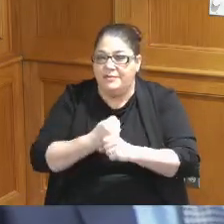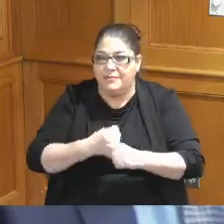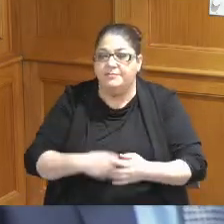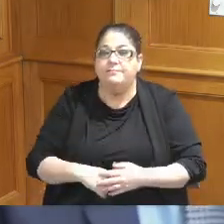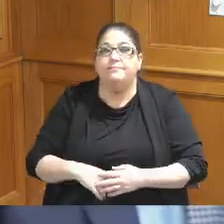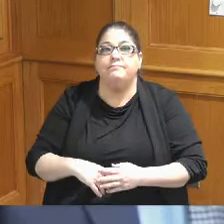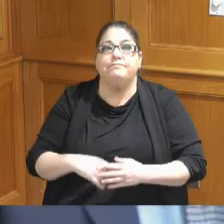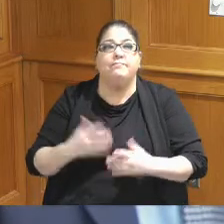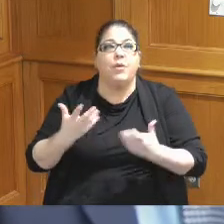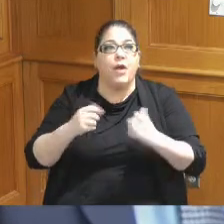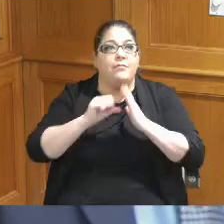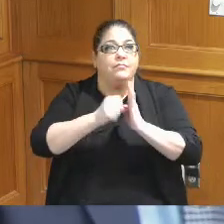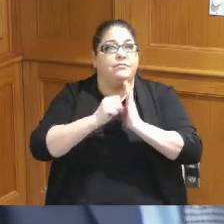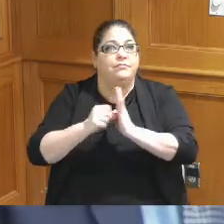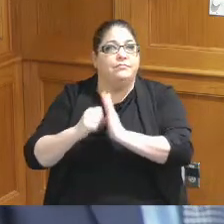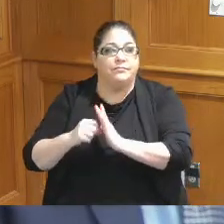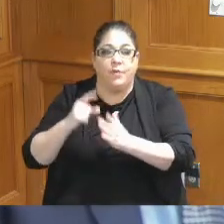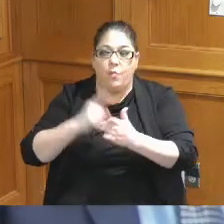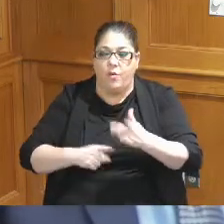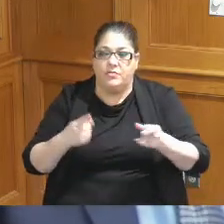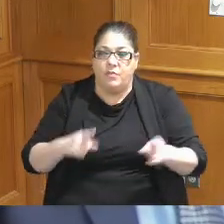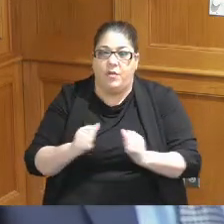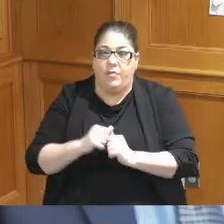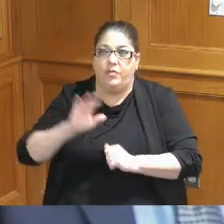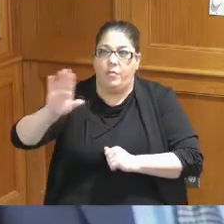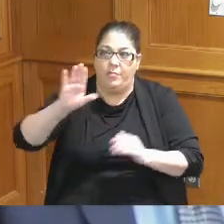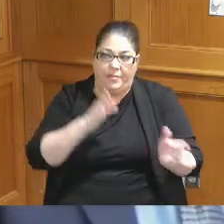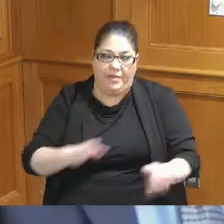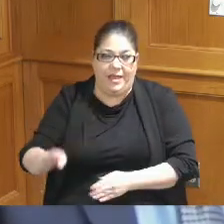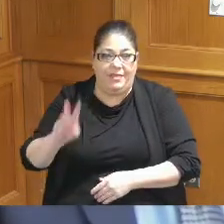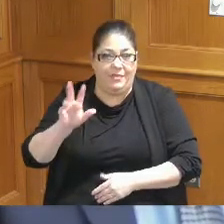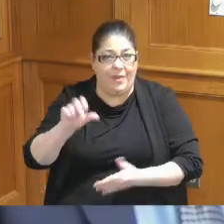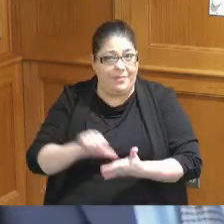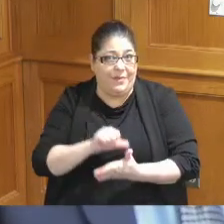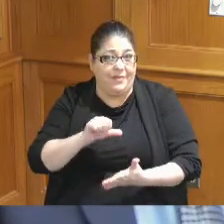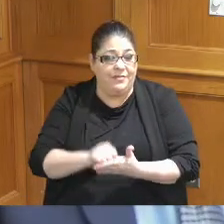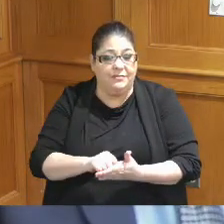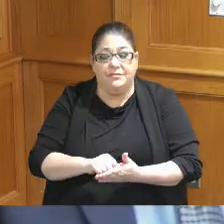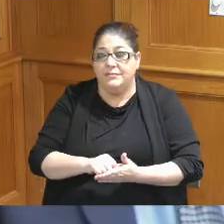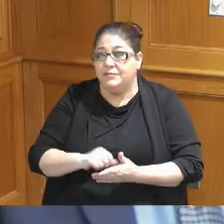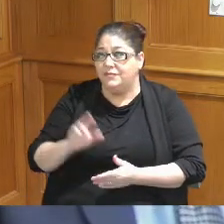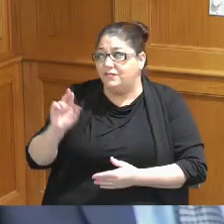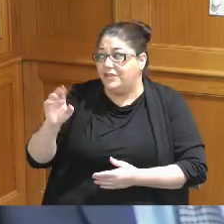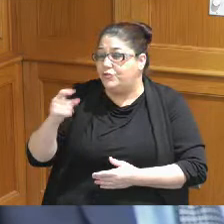some of the things that are going to go in because as you say Commissioner reset is innovative and